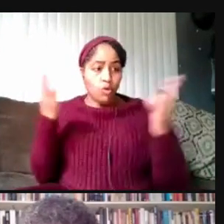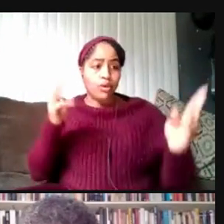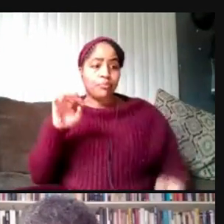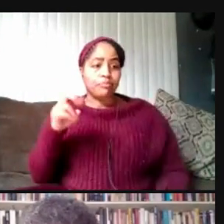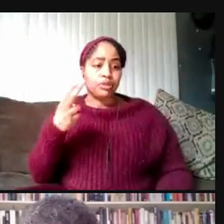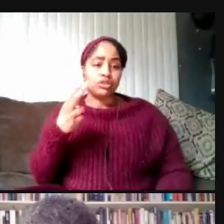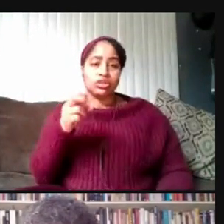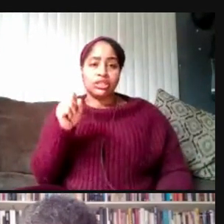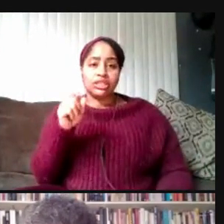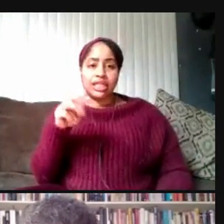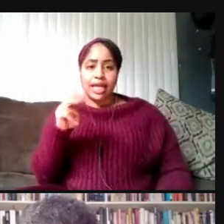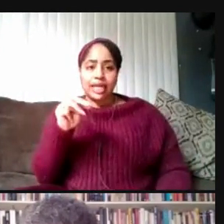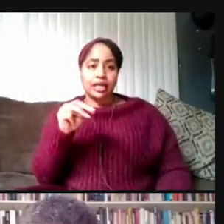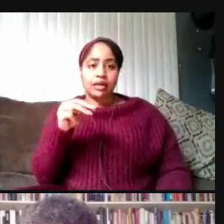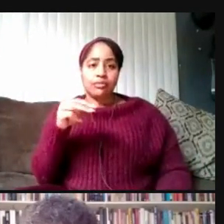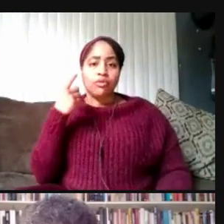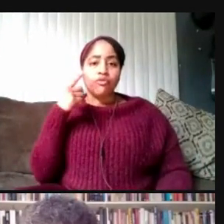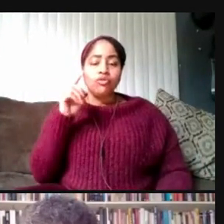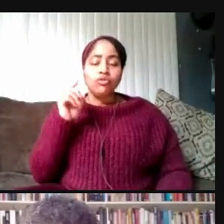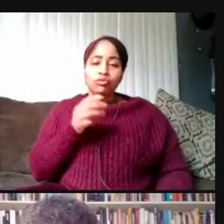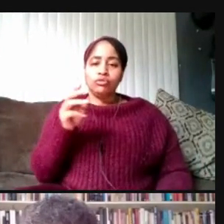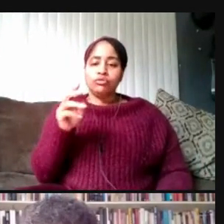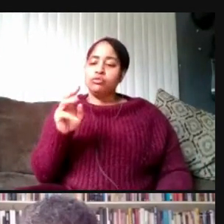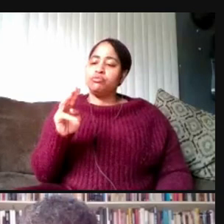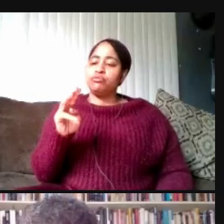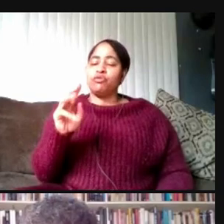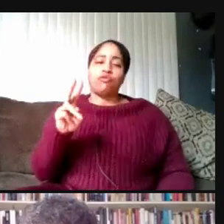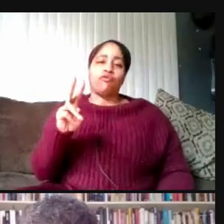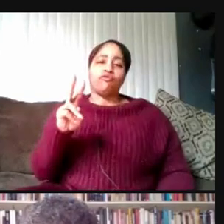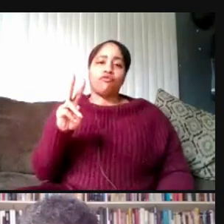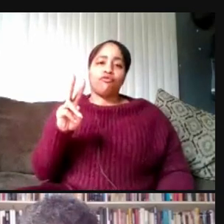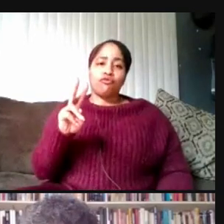during our virtual May 1st Ann Arbor Commencement Ceremony.